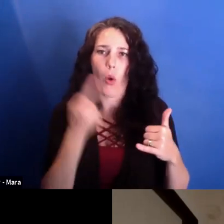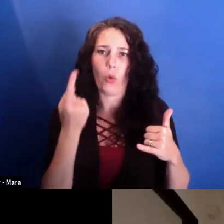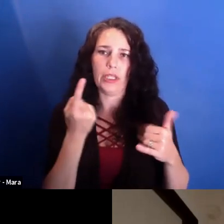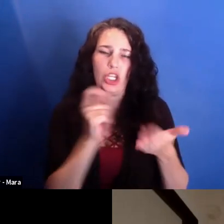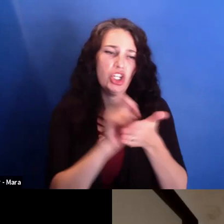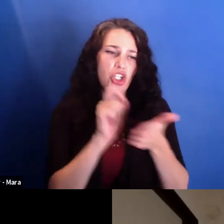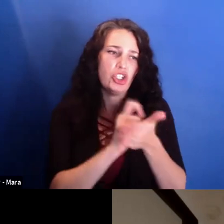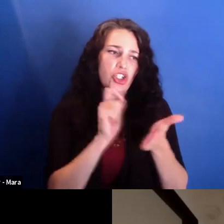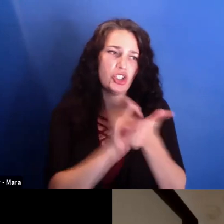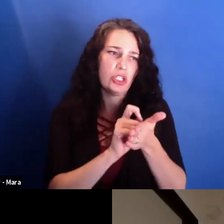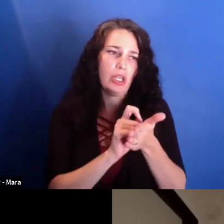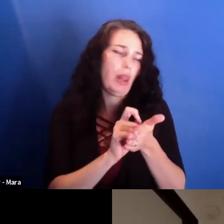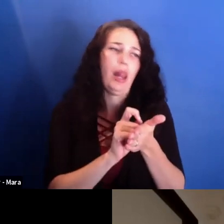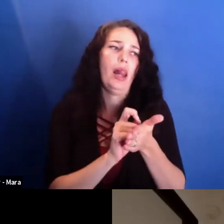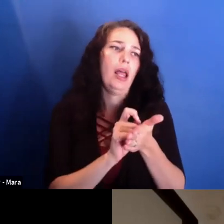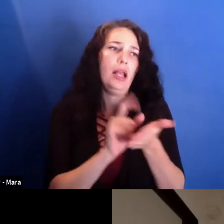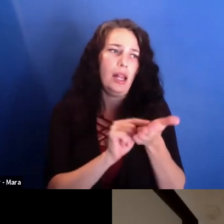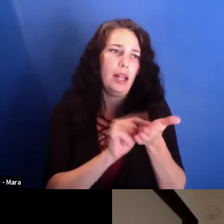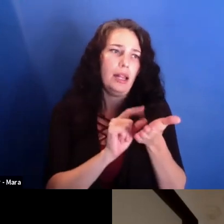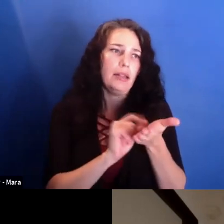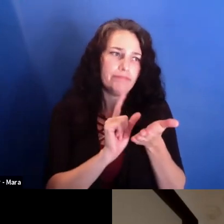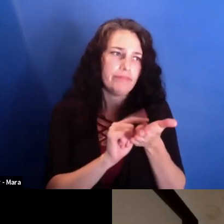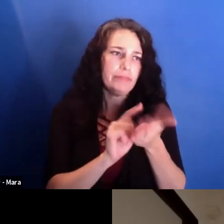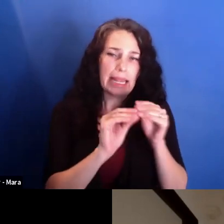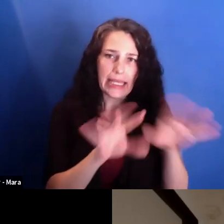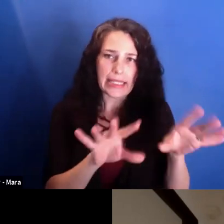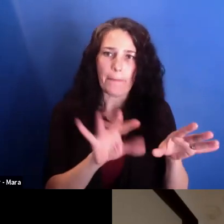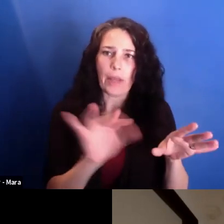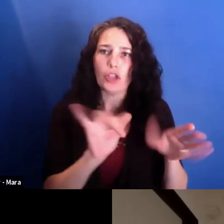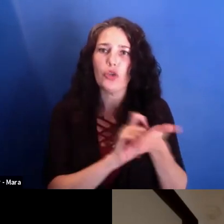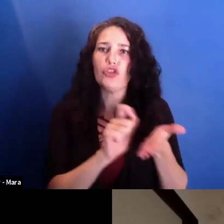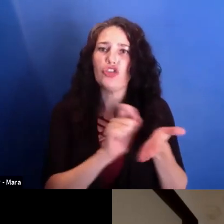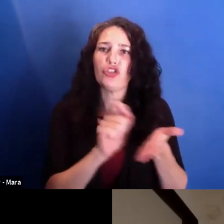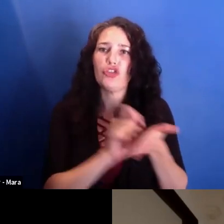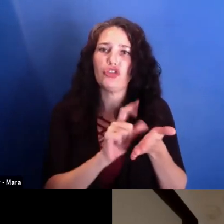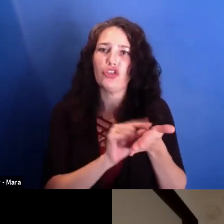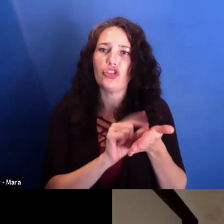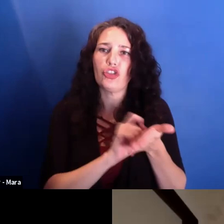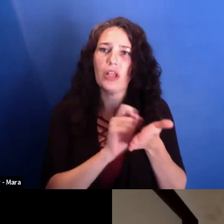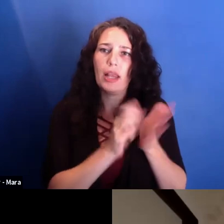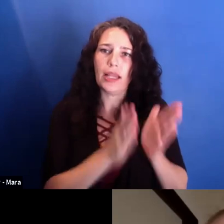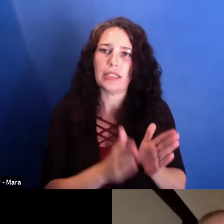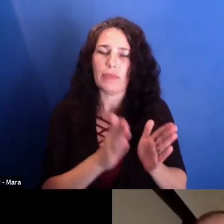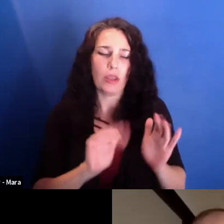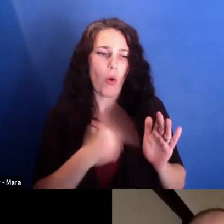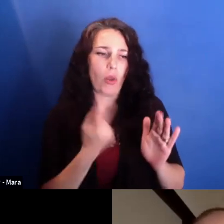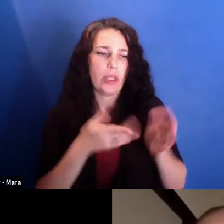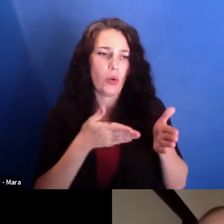I think the only way of trusting the news or trusting information of quality is to know who the person behind it